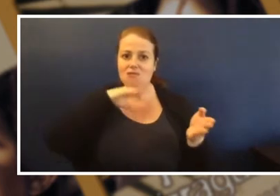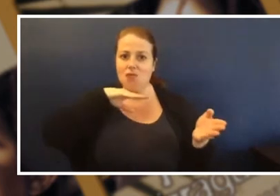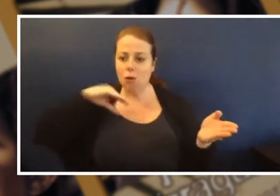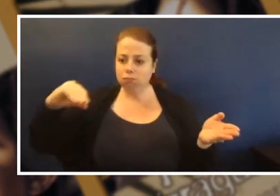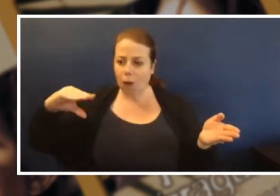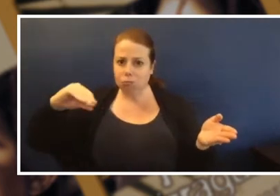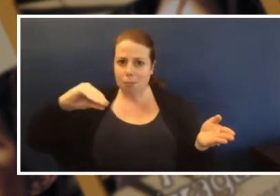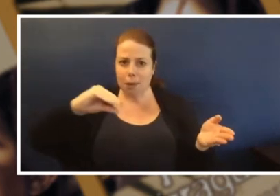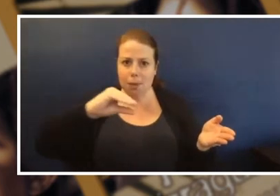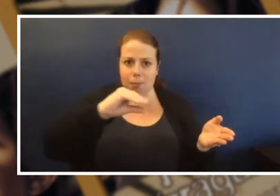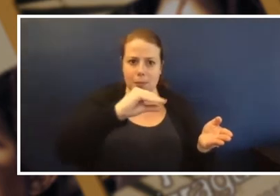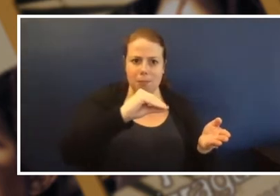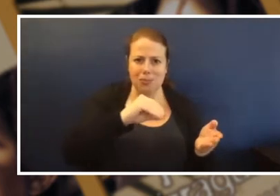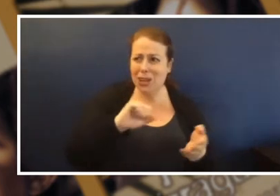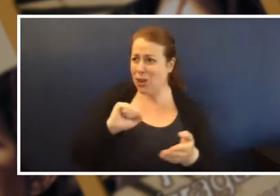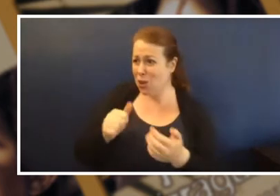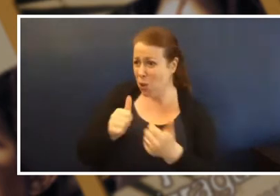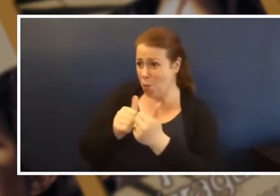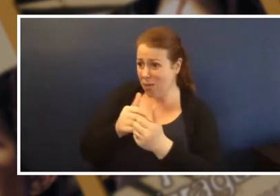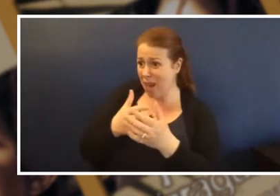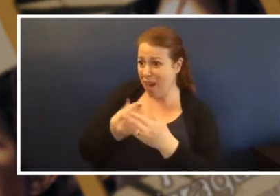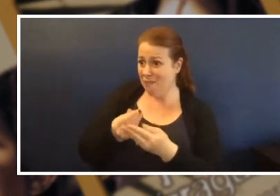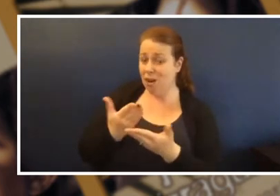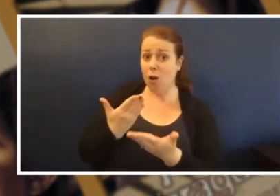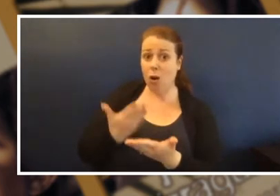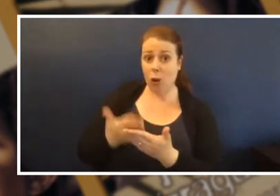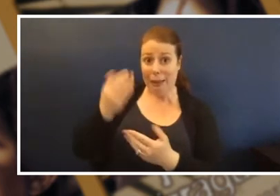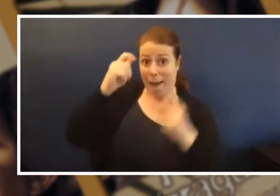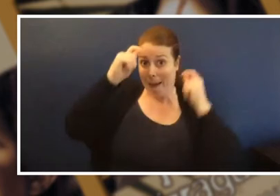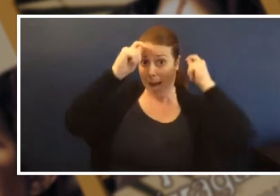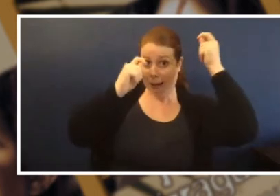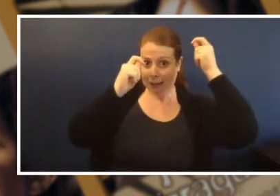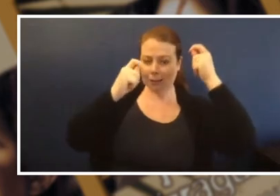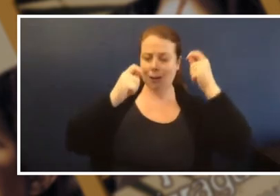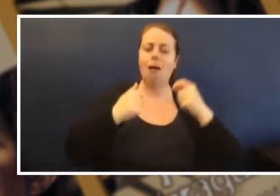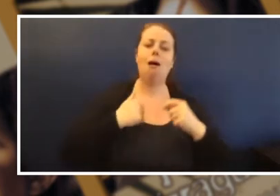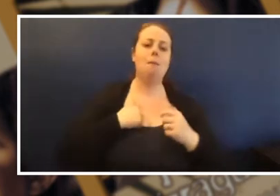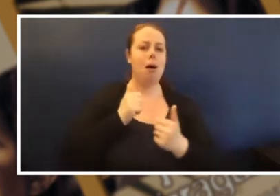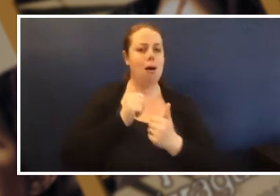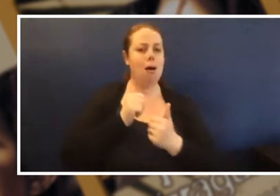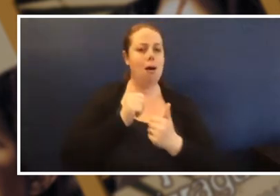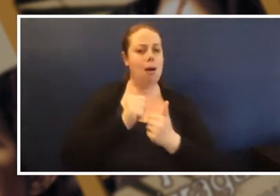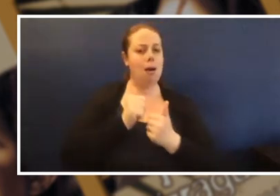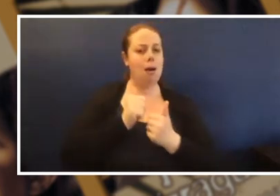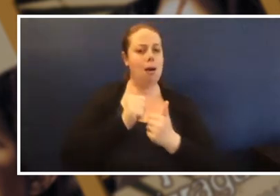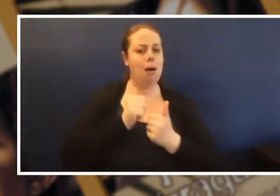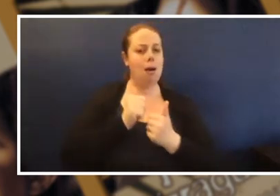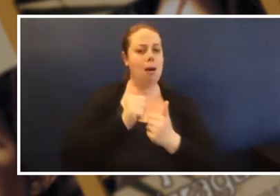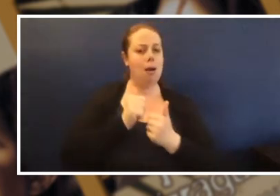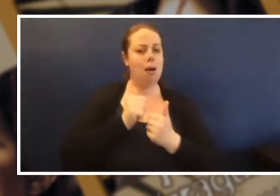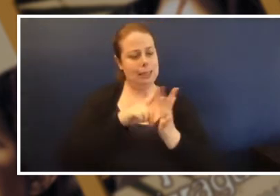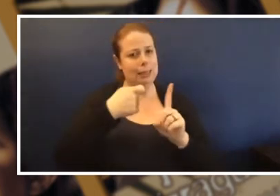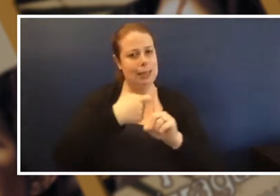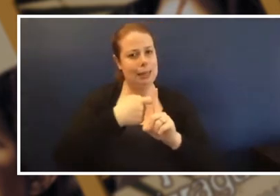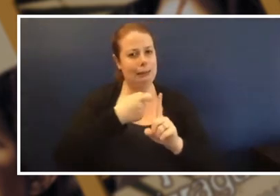Boori: My brother Nick was a trickster I think he got it from Mum and